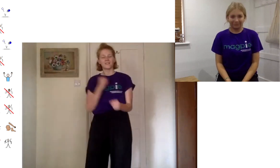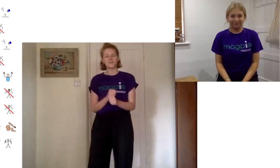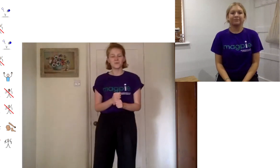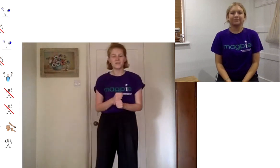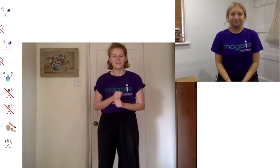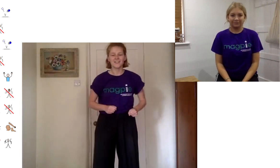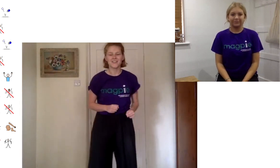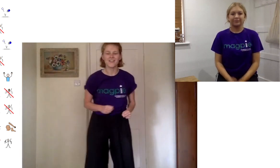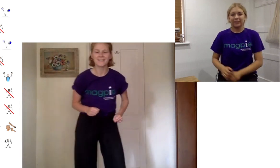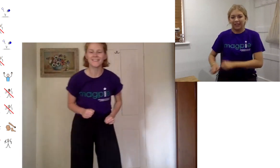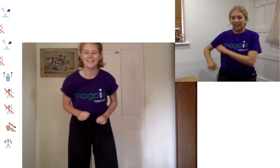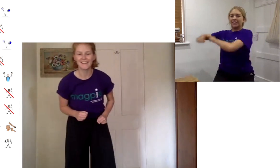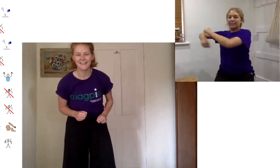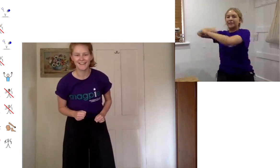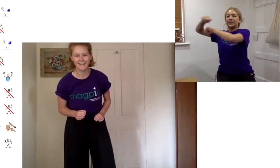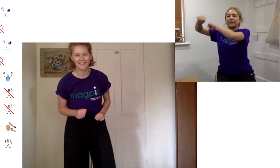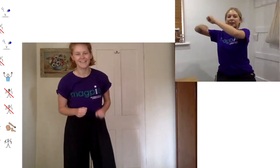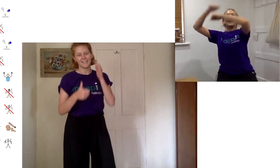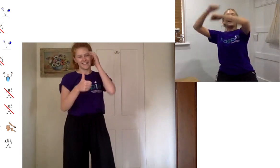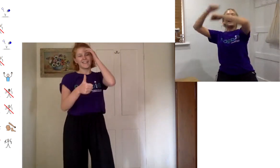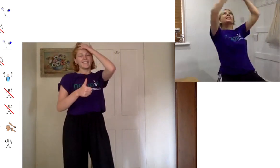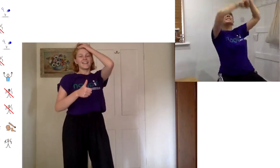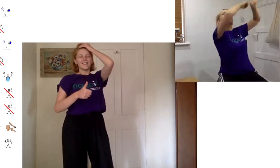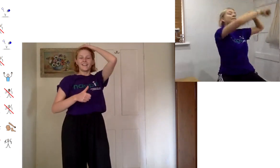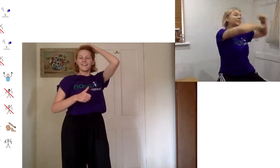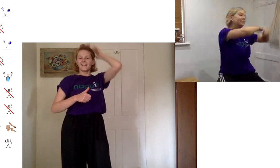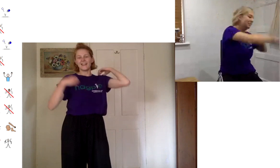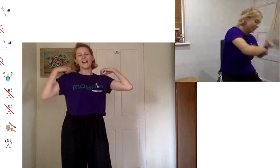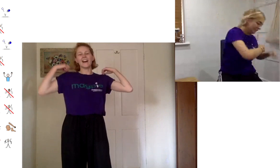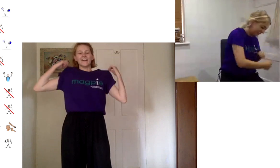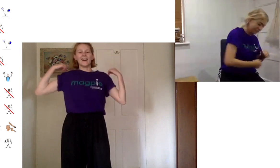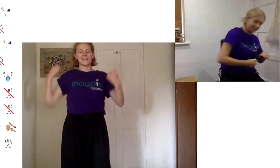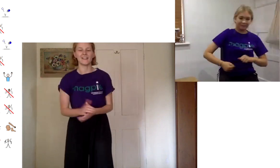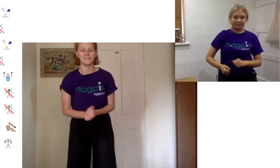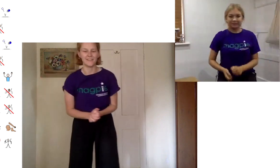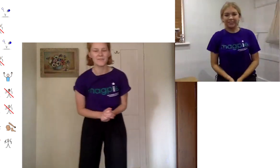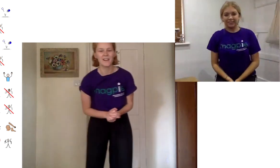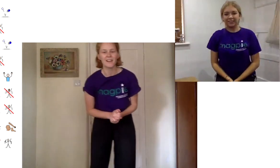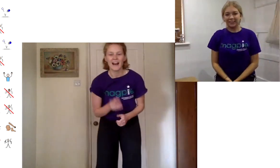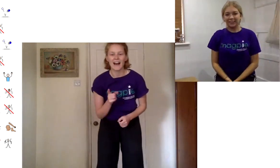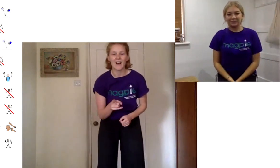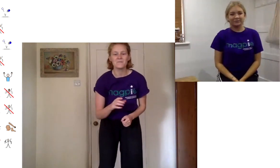georgia what are you gonna choose i think i'm gonna go around my mask yeah nice lovely at home